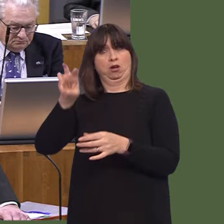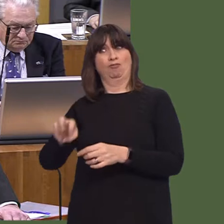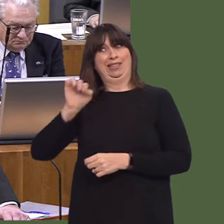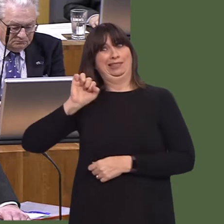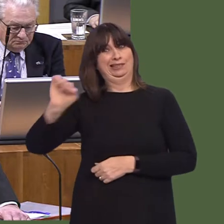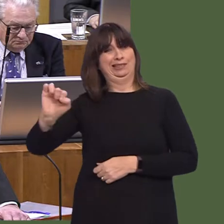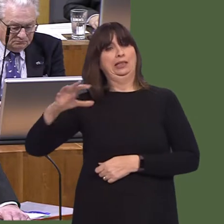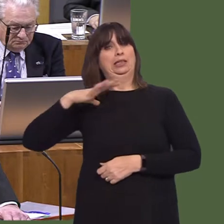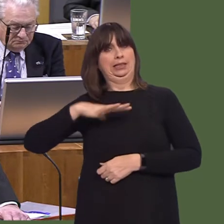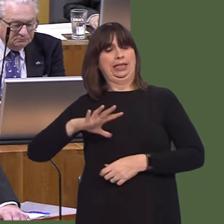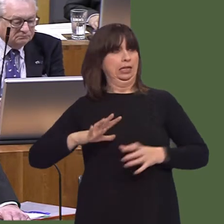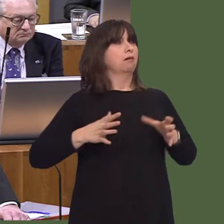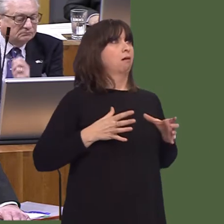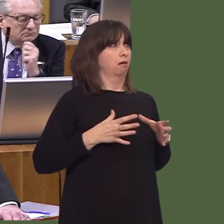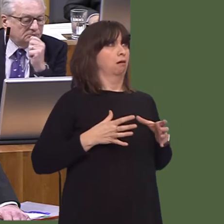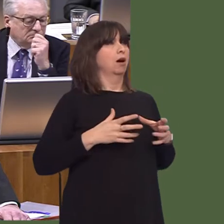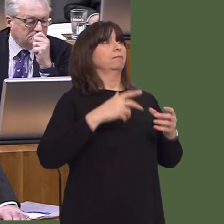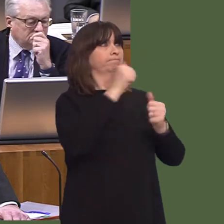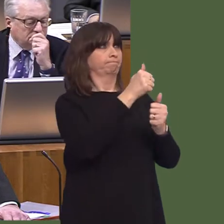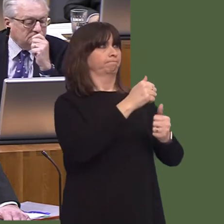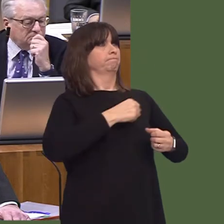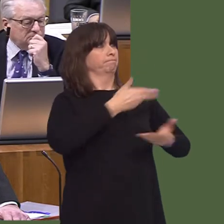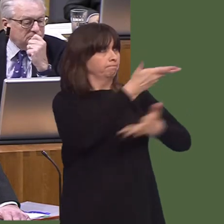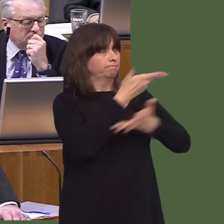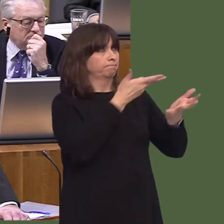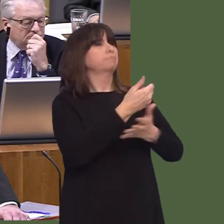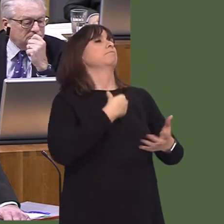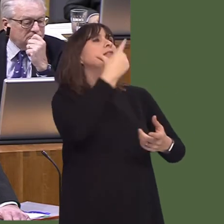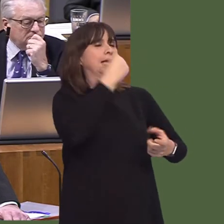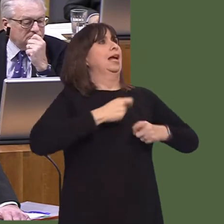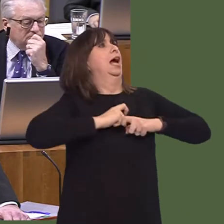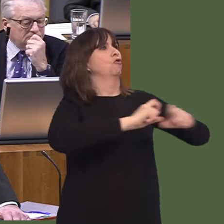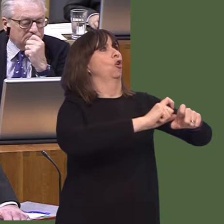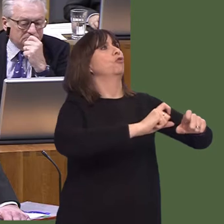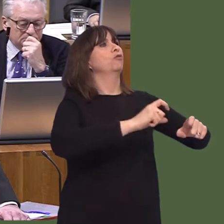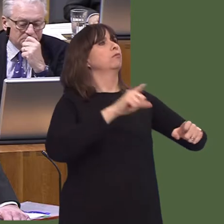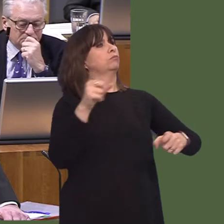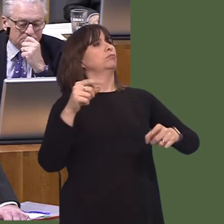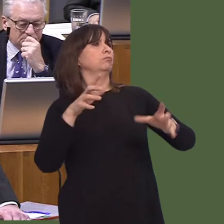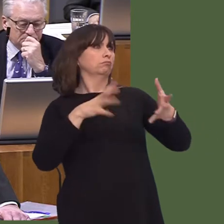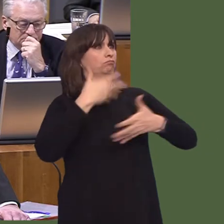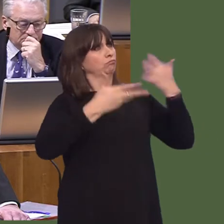authorities can collaborate to ensure effective and joined-up working? OAQ51576 Carwyn Jones AM: Standards can best be raised when partners work together.